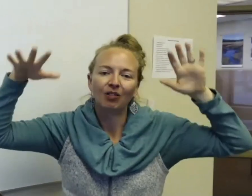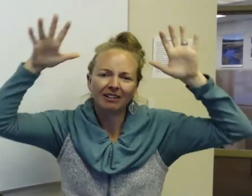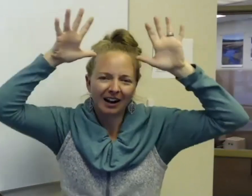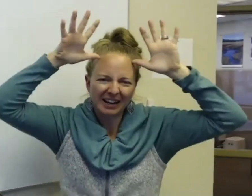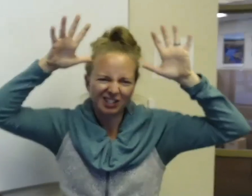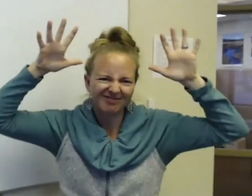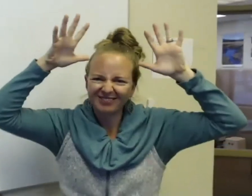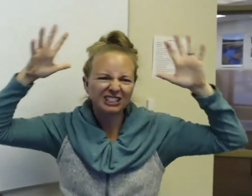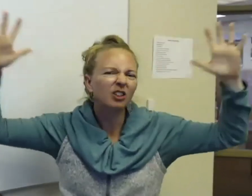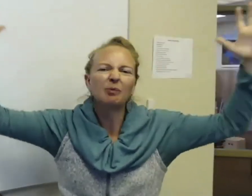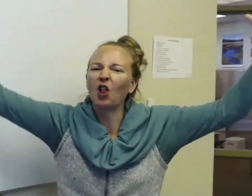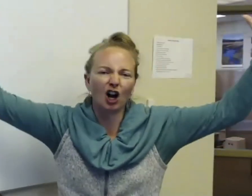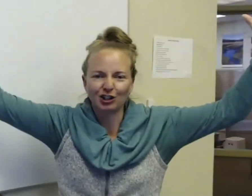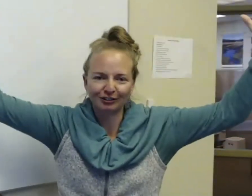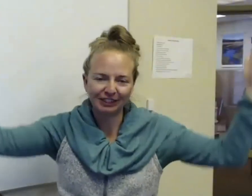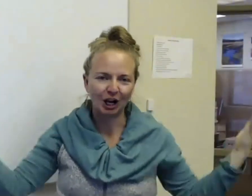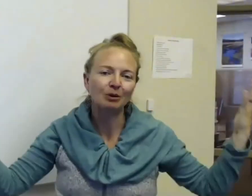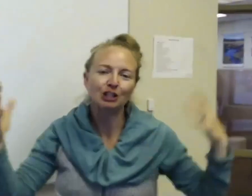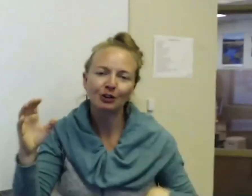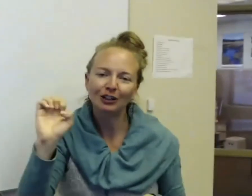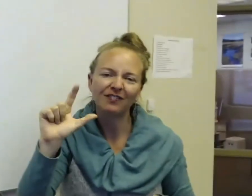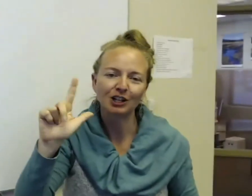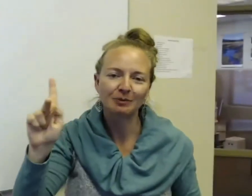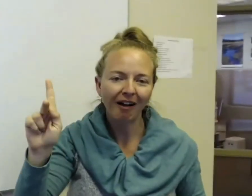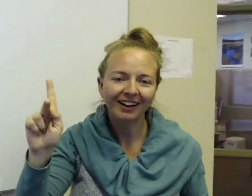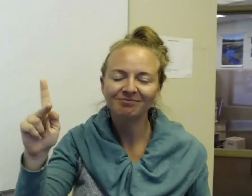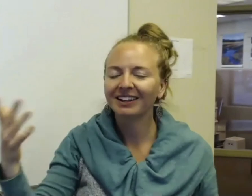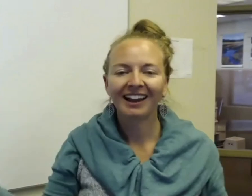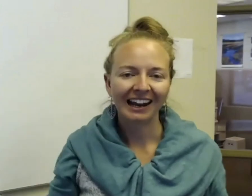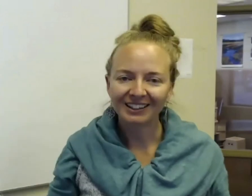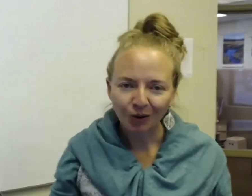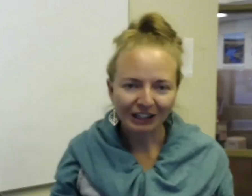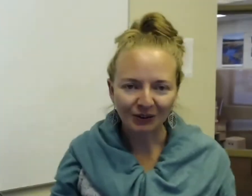it just a little bit larger, you know, but usually you fingerspell it. It's only three